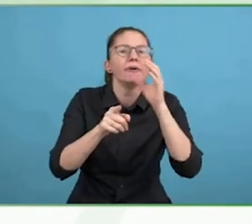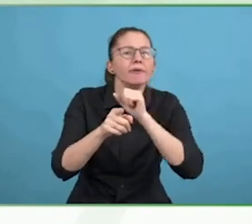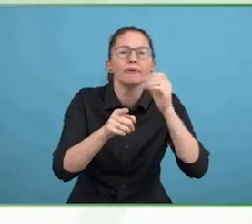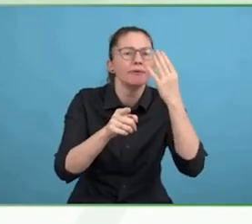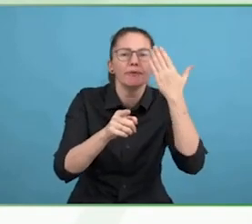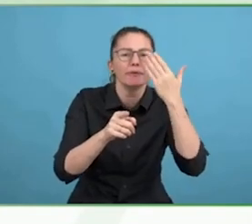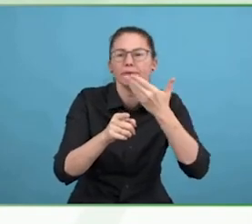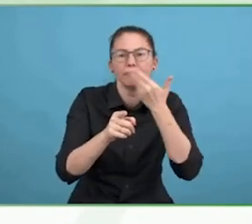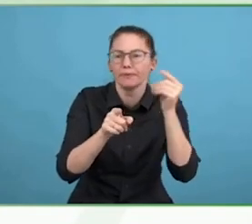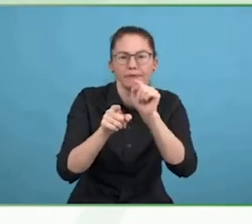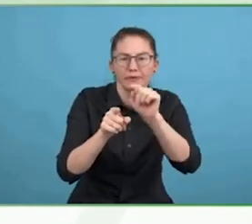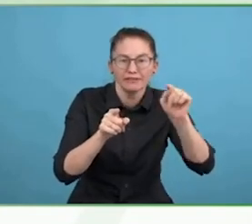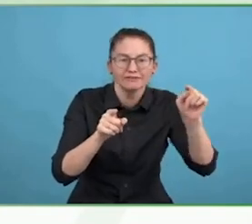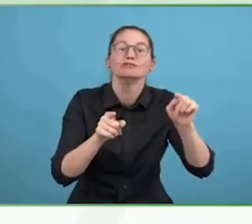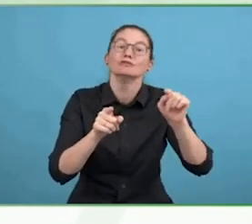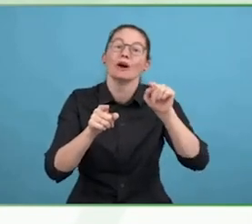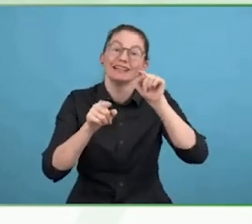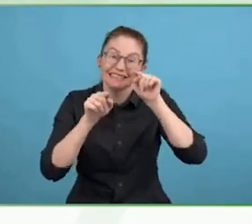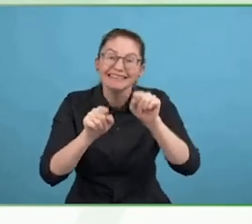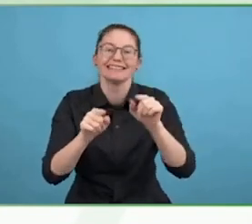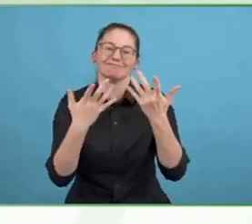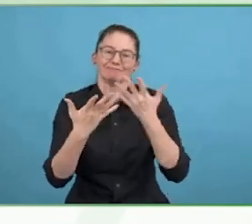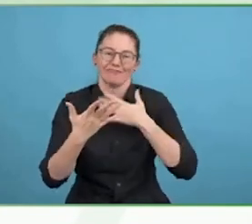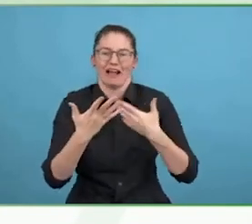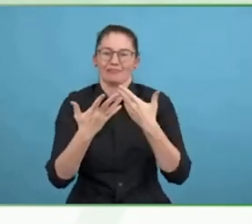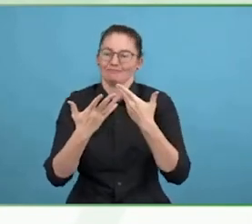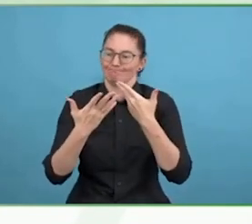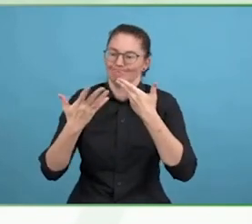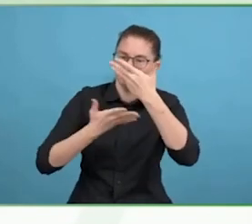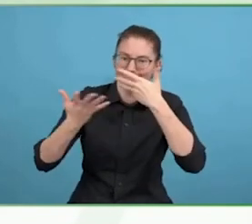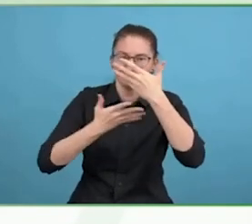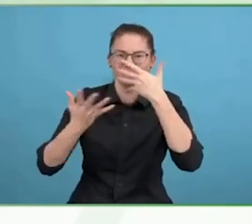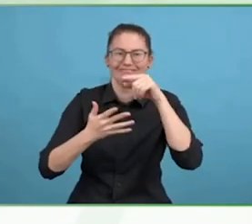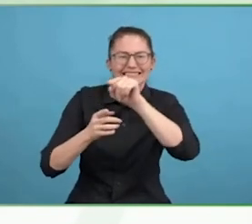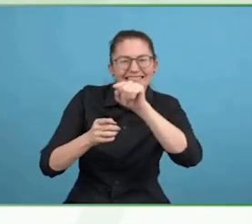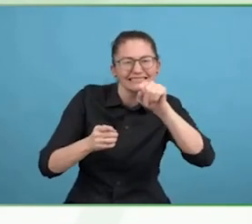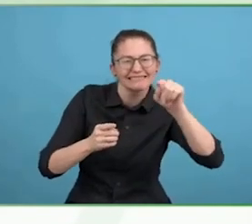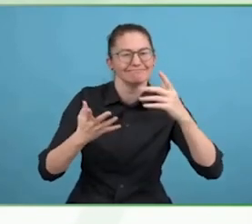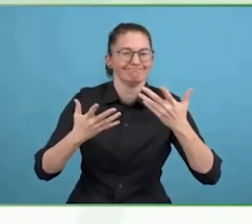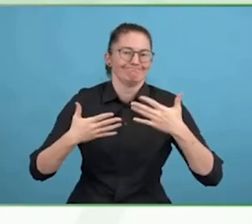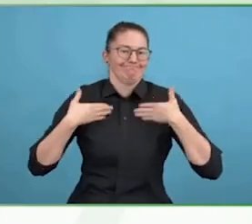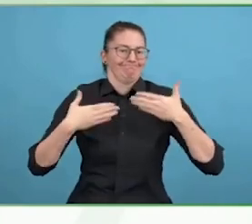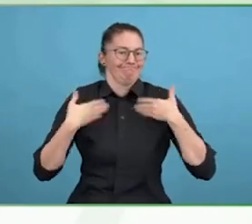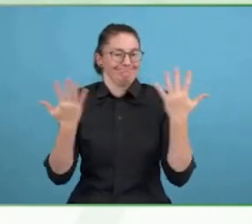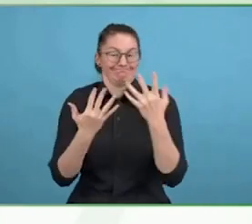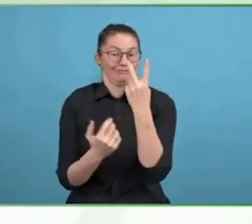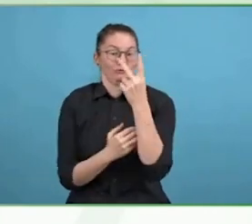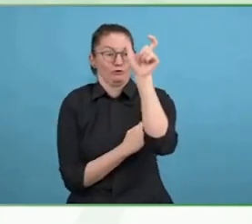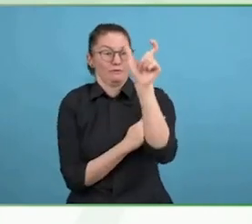Brendan O’Callaghan is executive vice president for global industrial affairs and leads an international network of